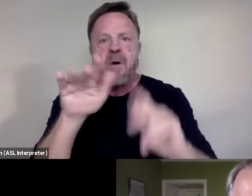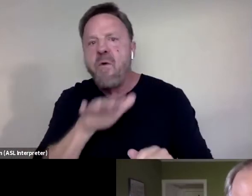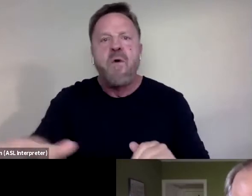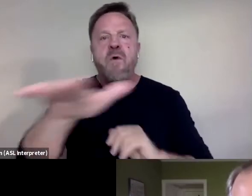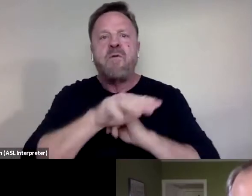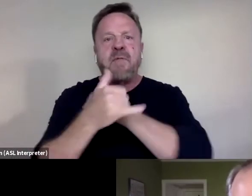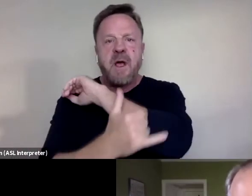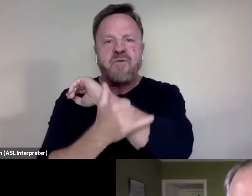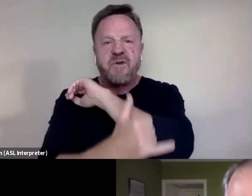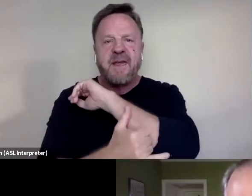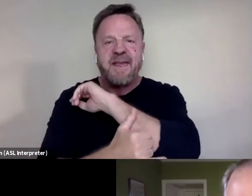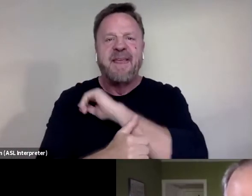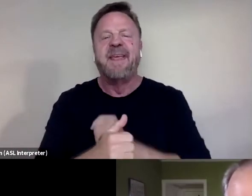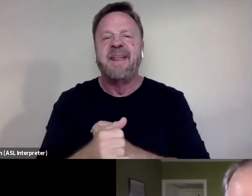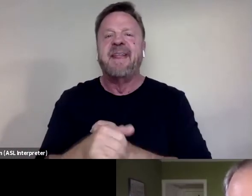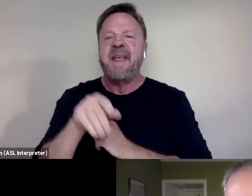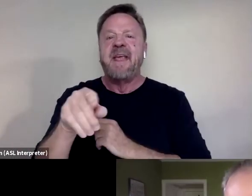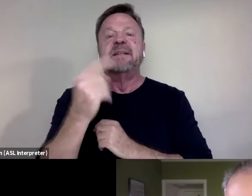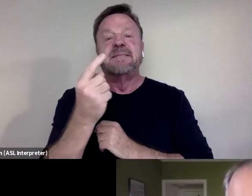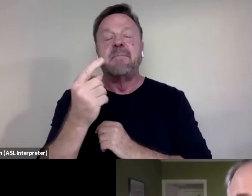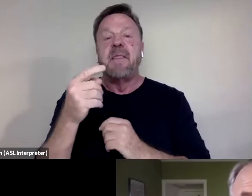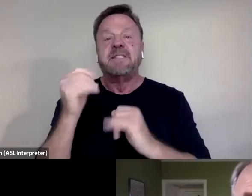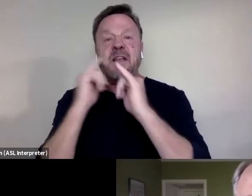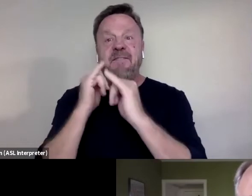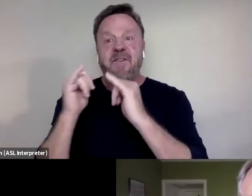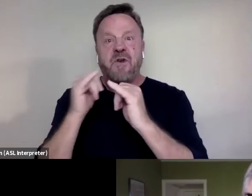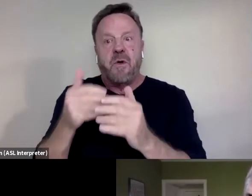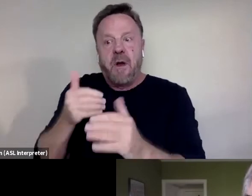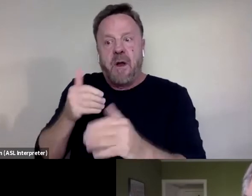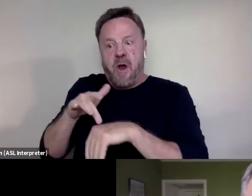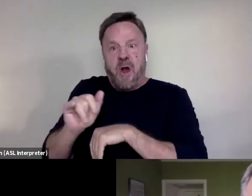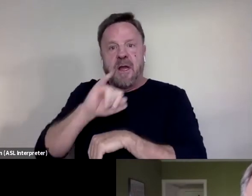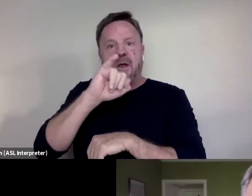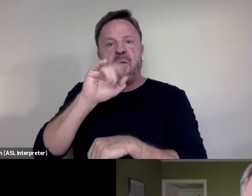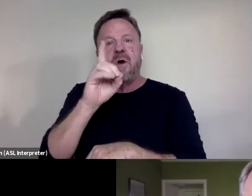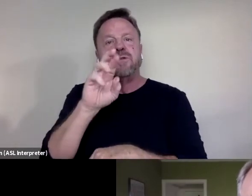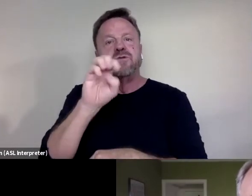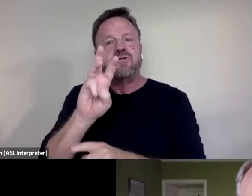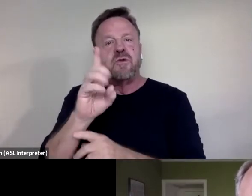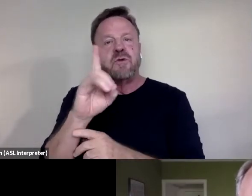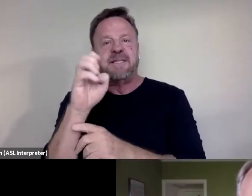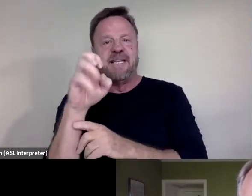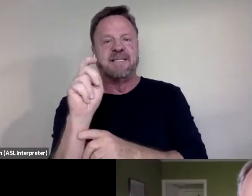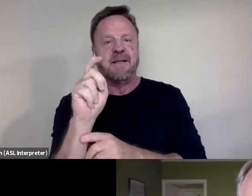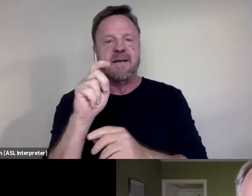And somebody she interviewed very early on was Drew Dixon, who's the main subject in "On the Record".